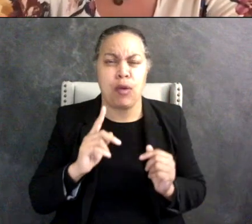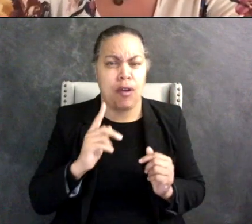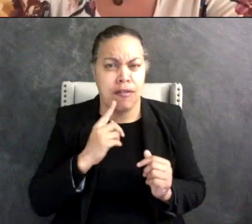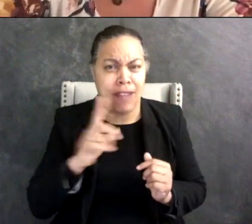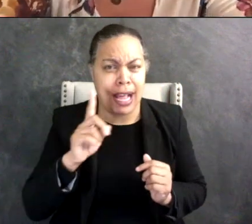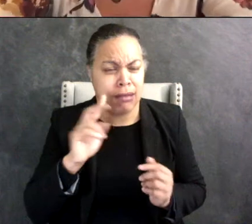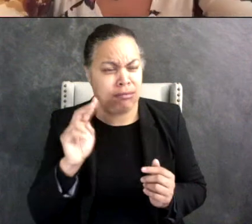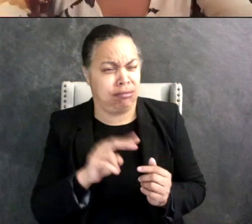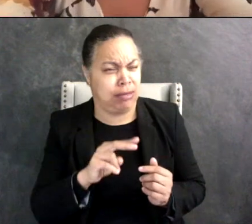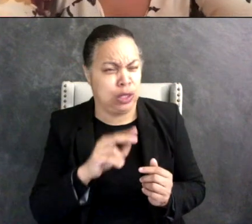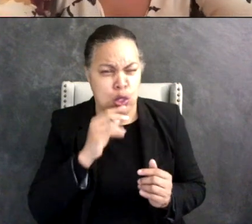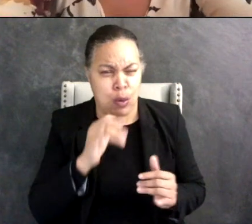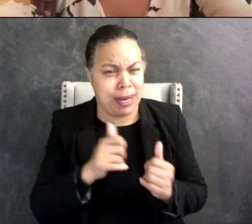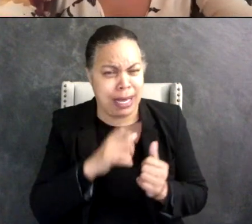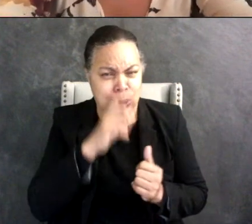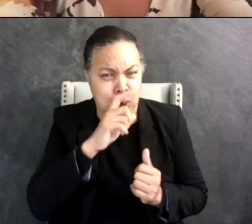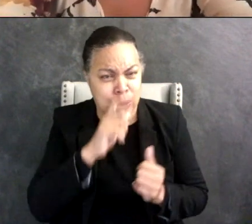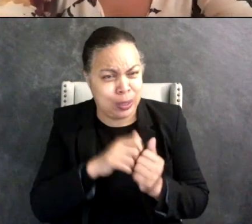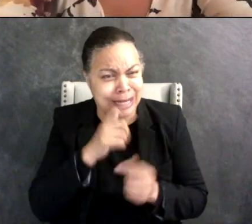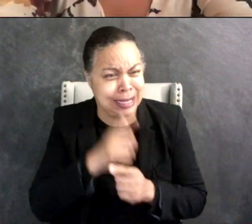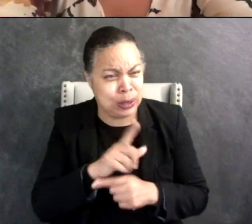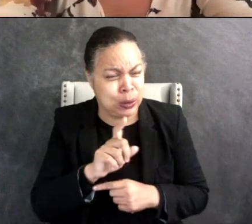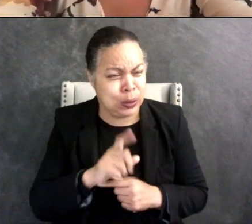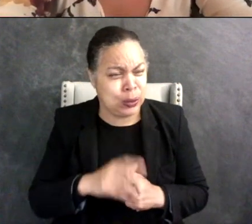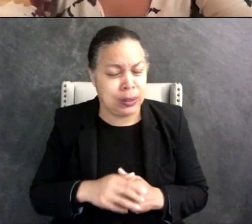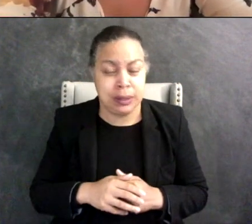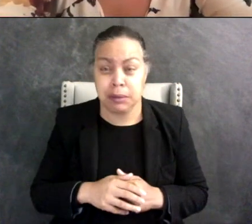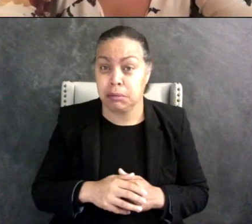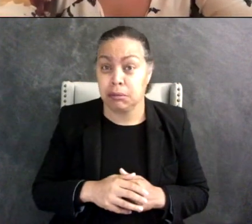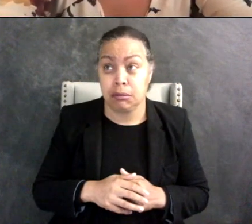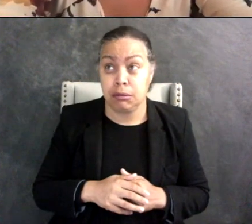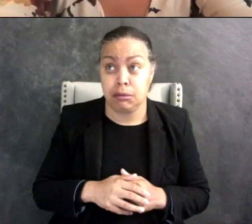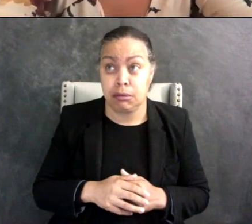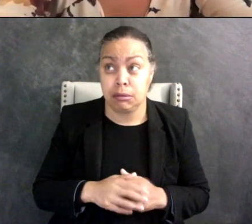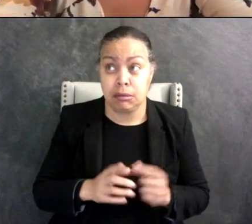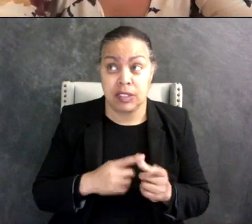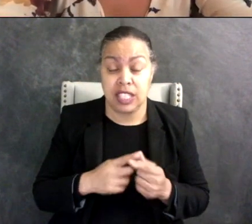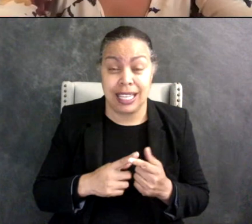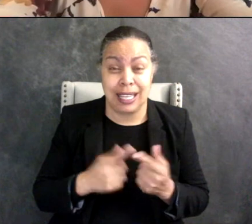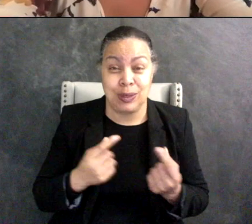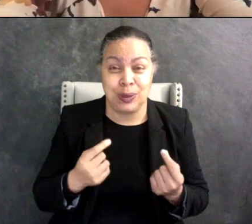play dolls with my sister, I started just basically recreating plot lines from soap